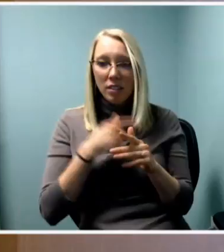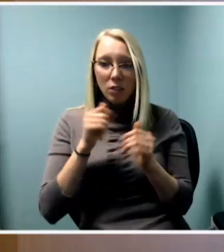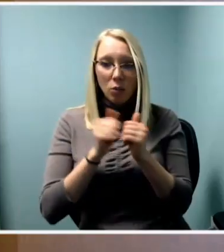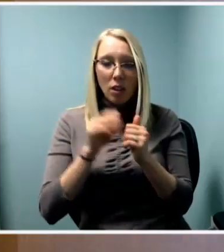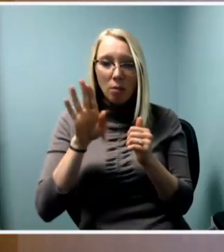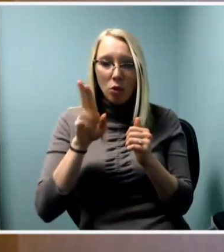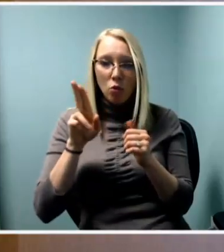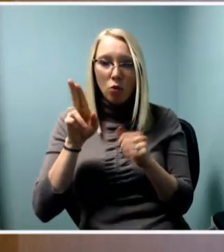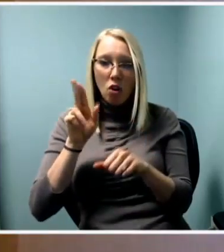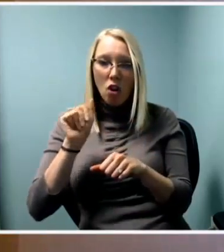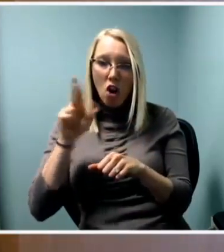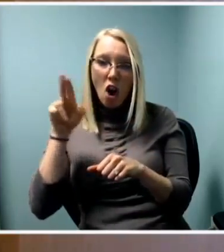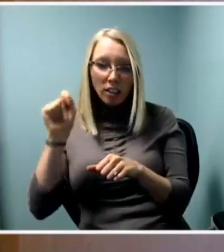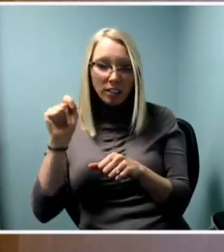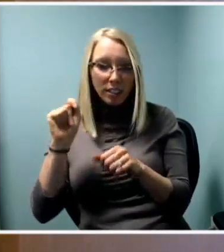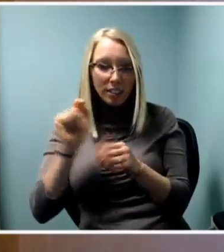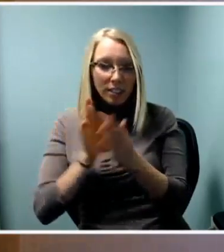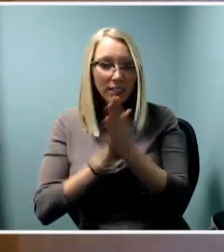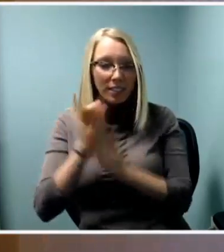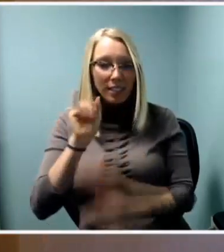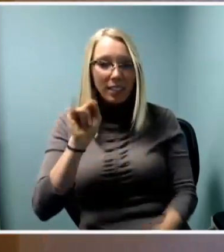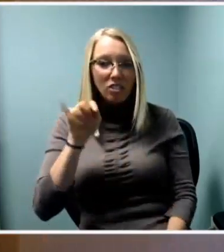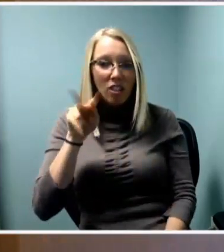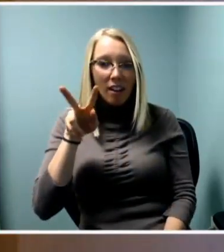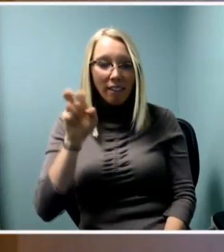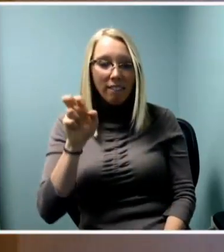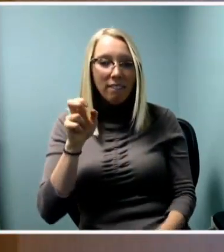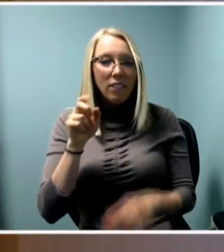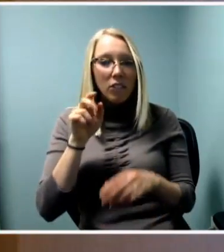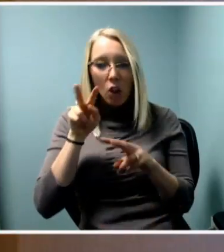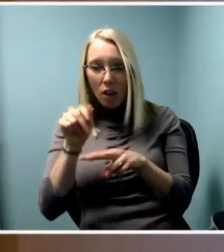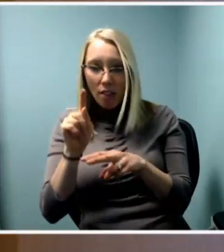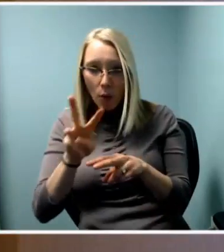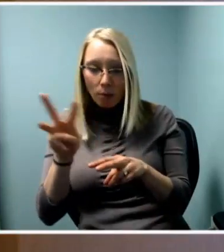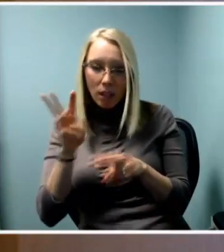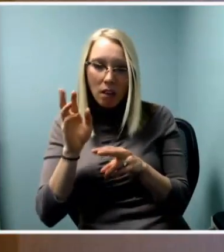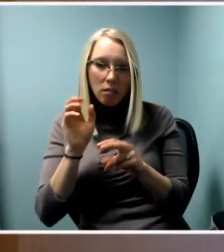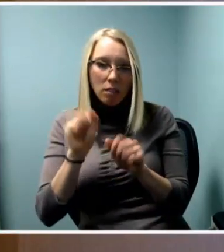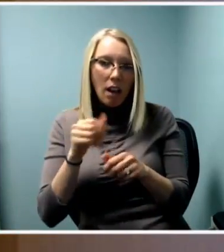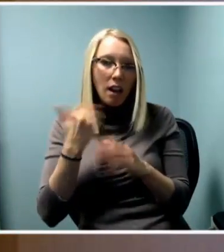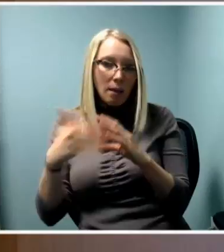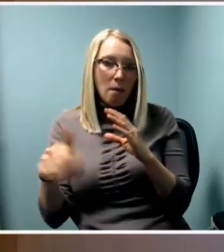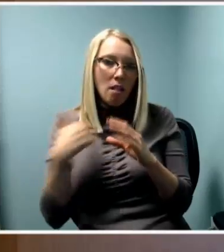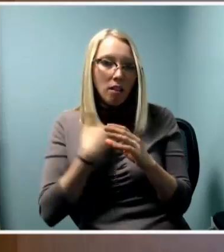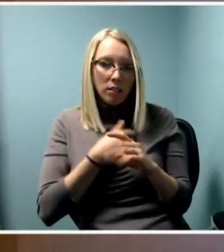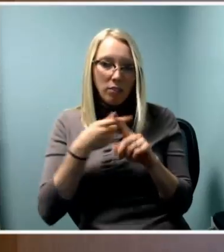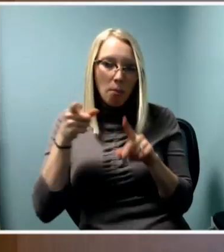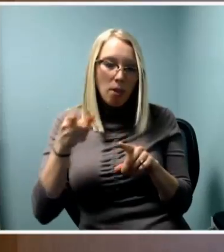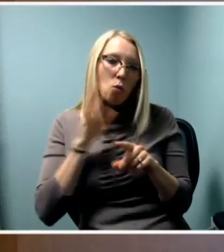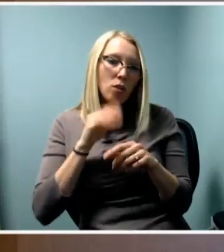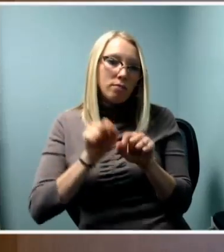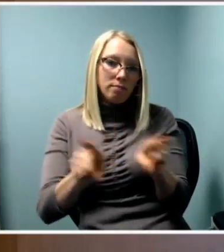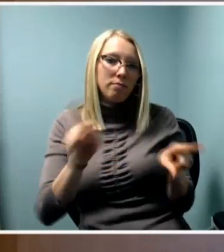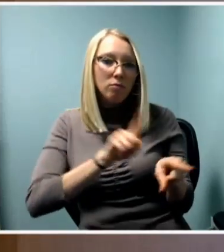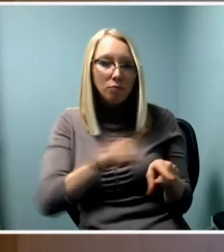You can email any of us there and we're easy to find on the website. All right, so, let's start with Alana's group.